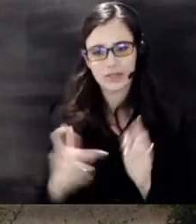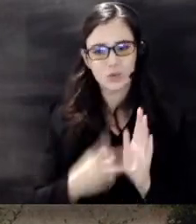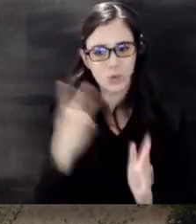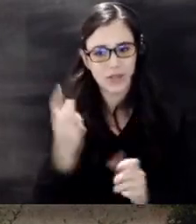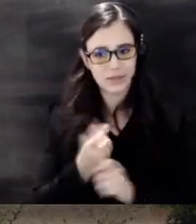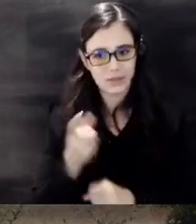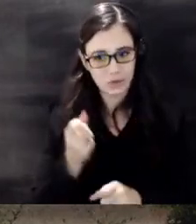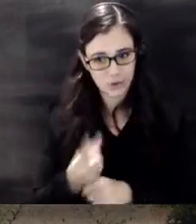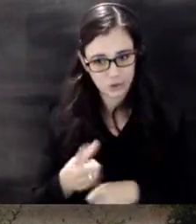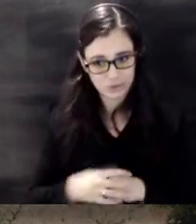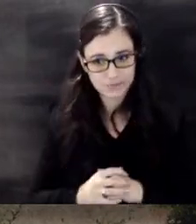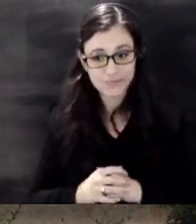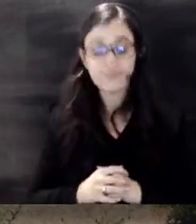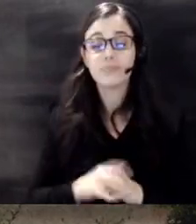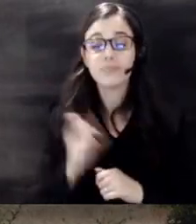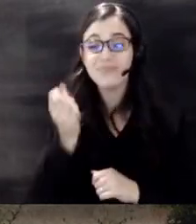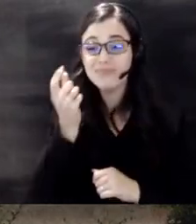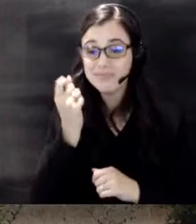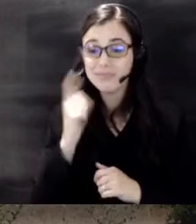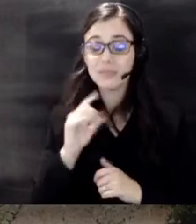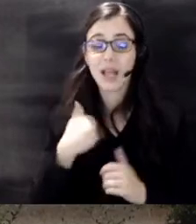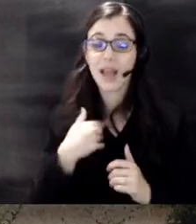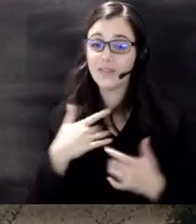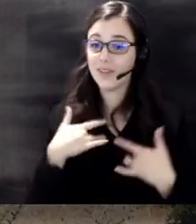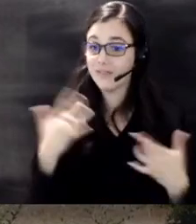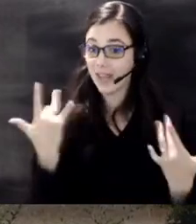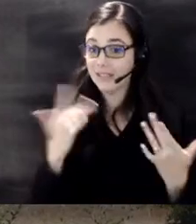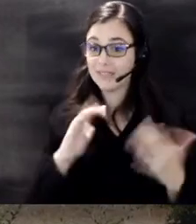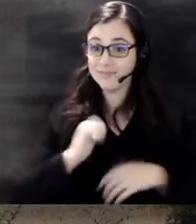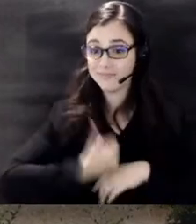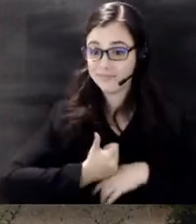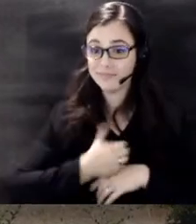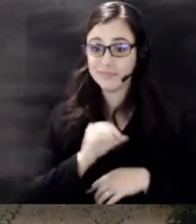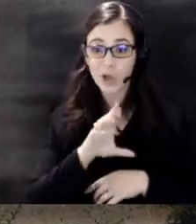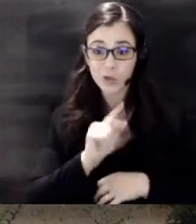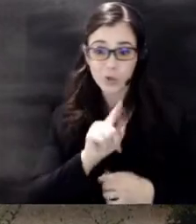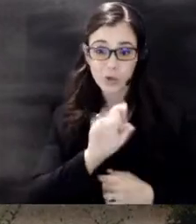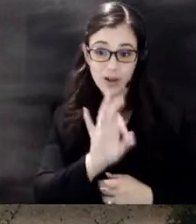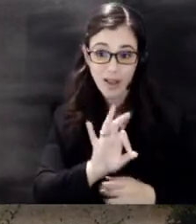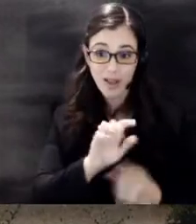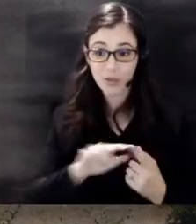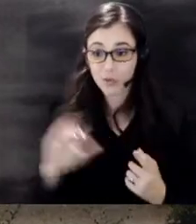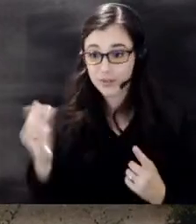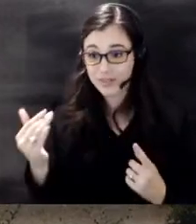hosting a series of events throughout the week October 9th through the 15th beginning Monday